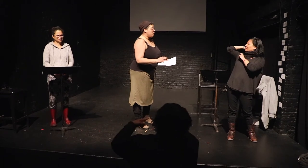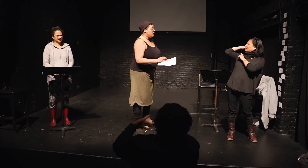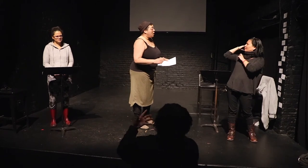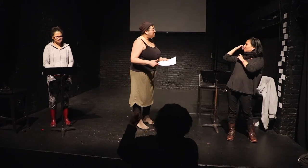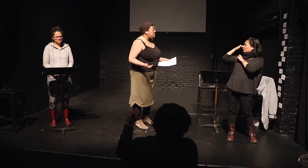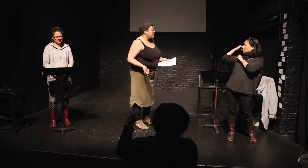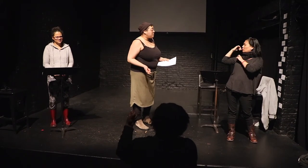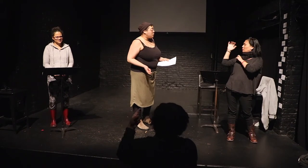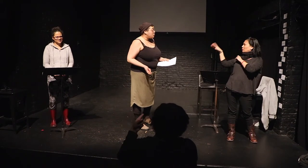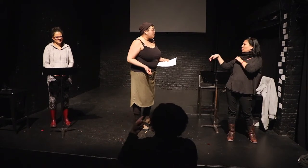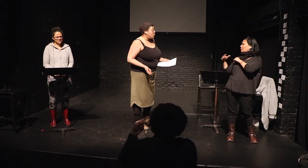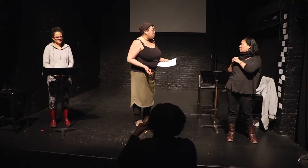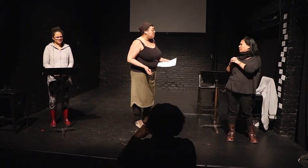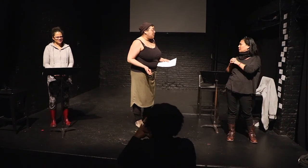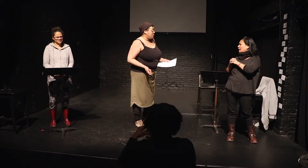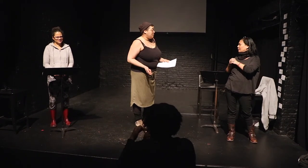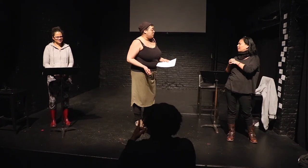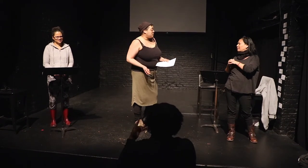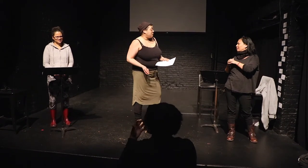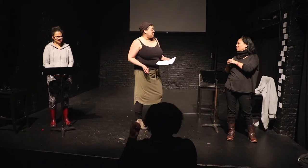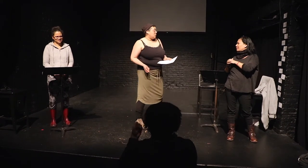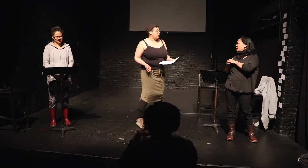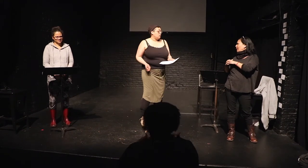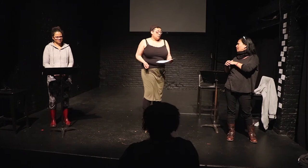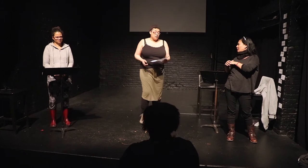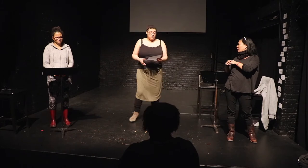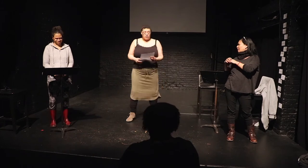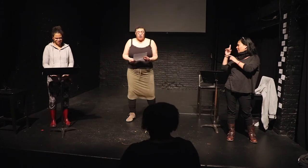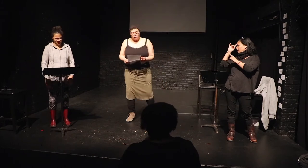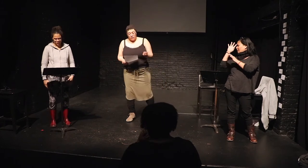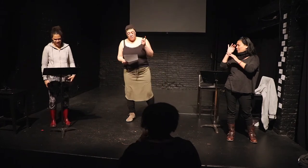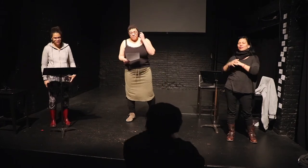I'm going to speed up closer to my normal speed and you let me know if it's too fast okay? Thank you.